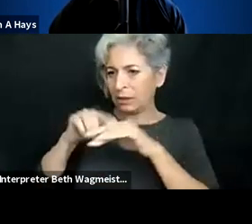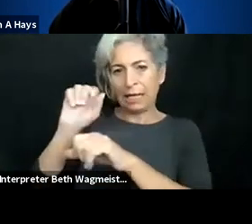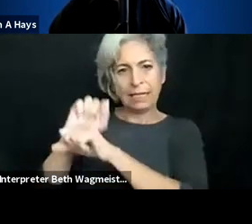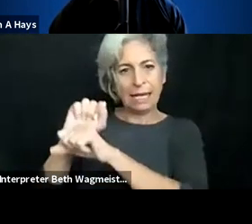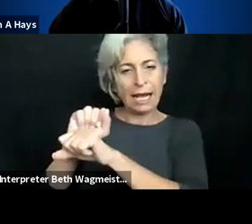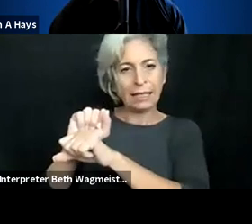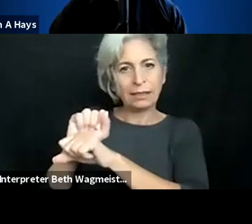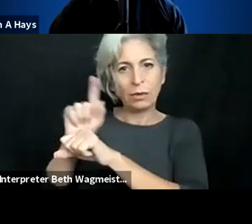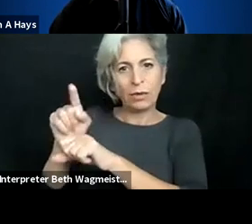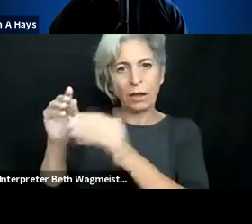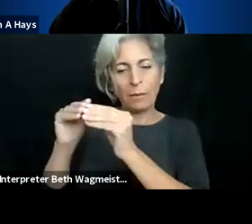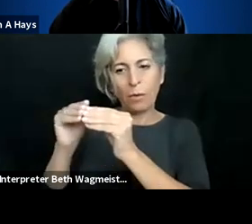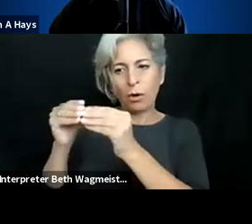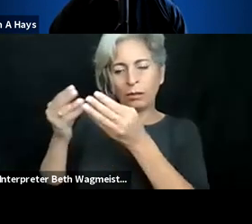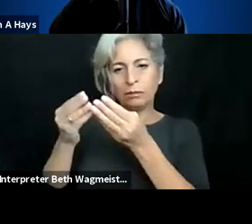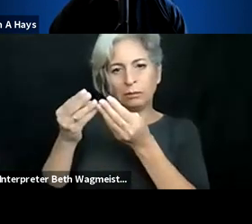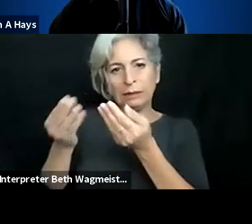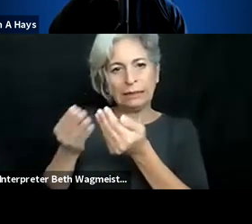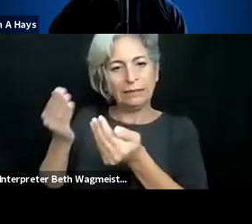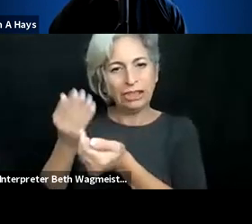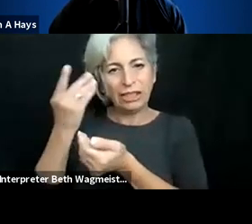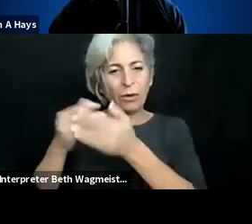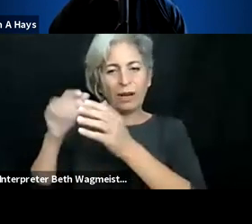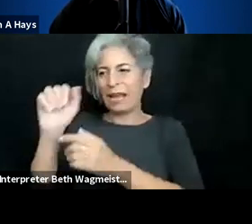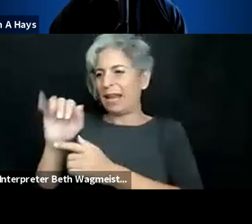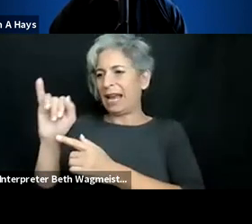built-in accessibility features of tools. And human resources can be